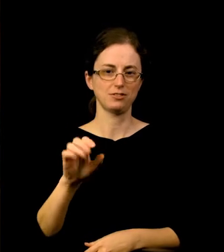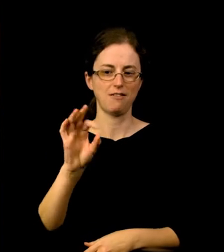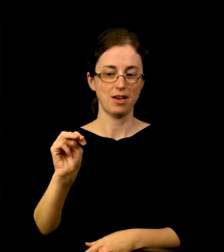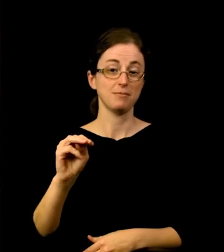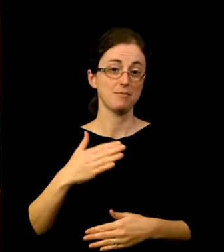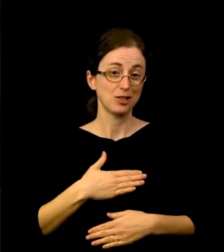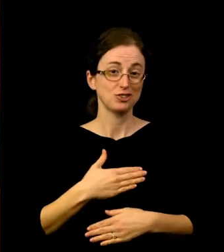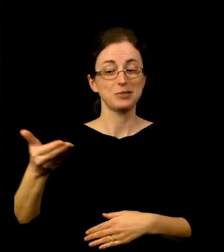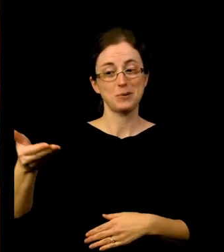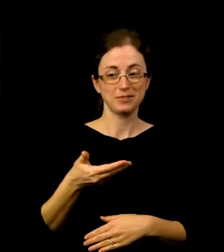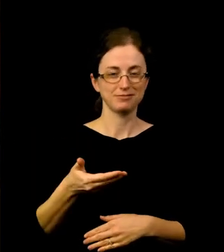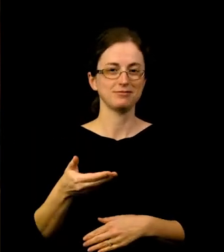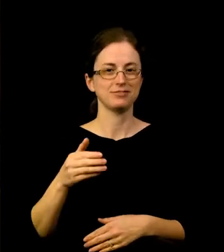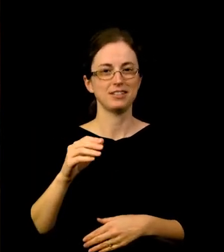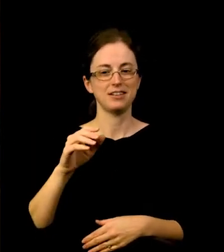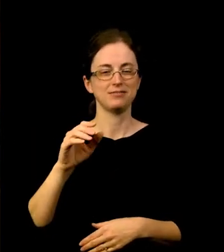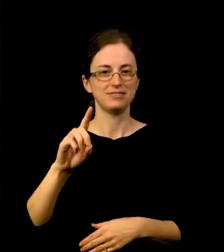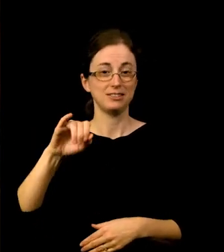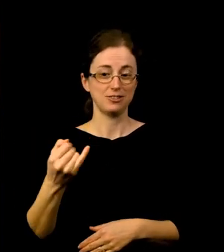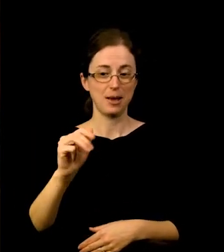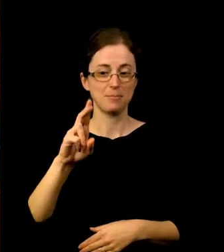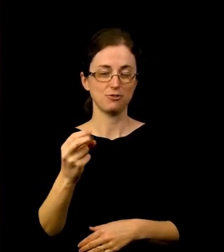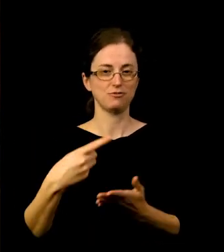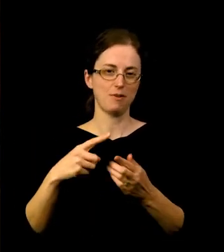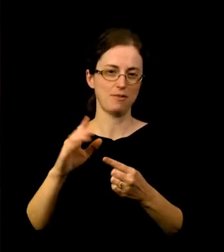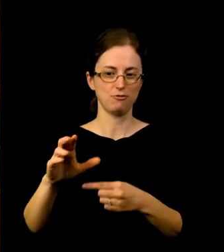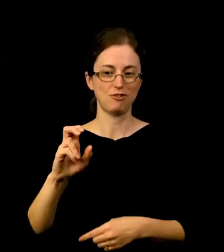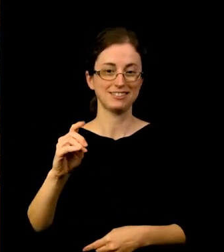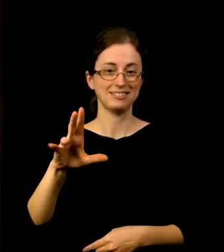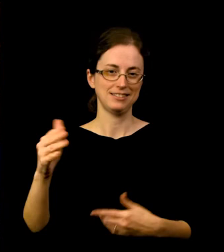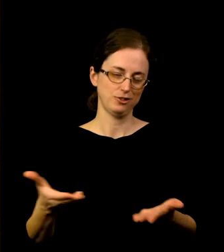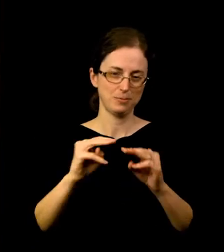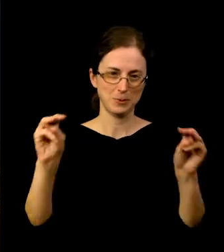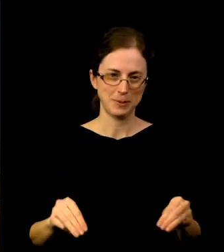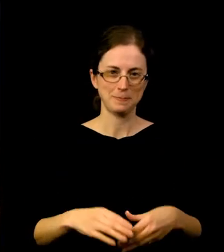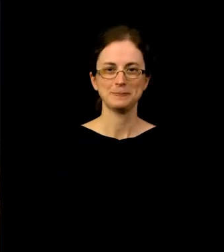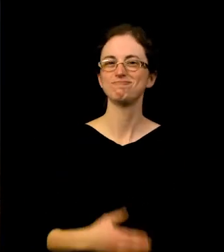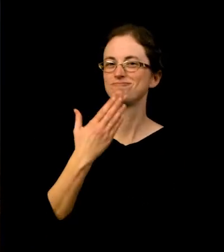It is a pleasure to welcome DJ Ambush to speak about their residency here at the Museum. Thanks, Brian.